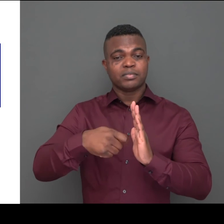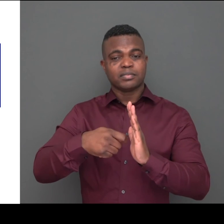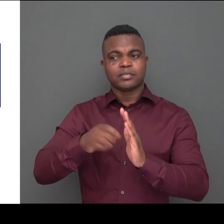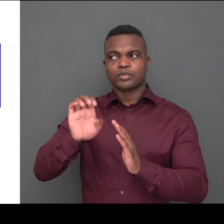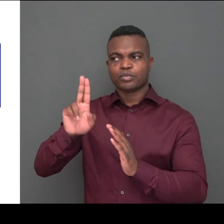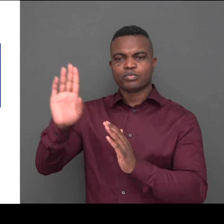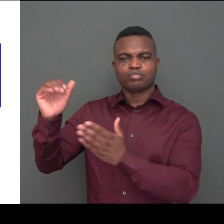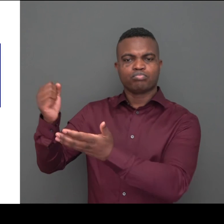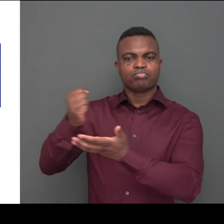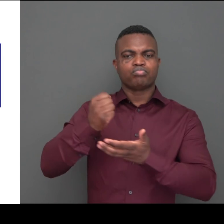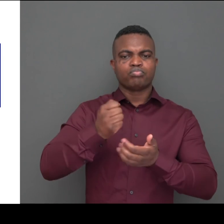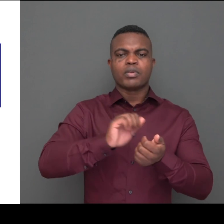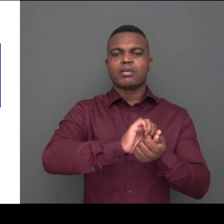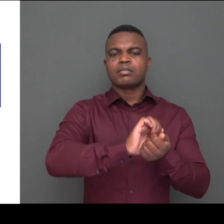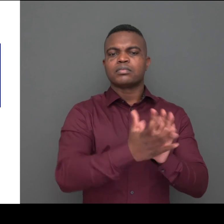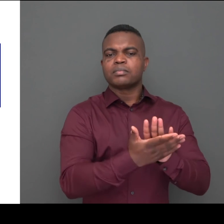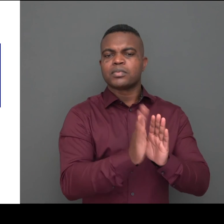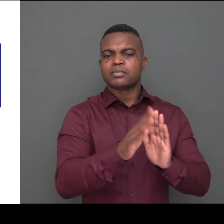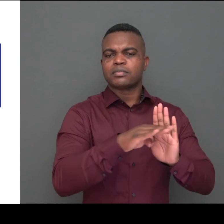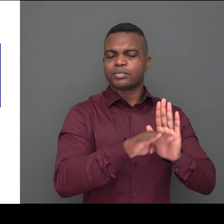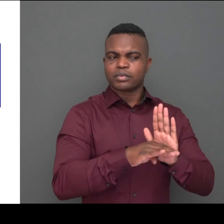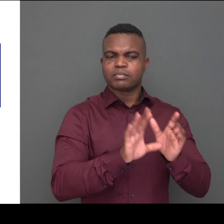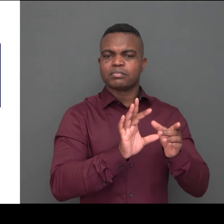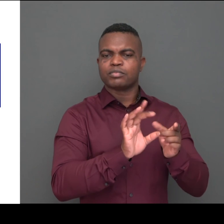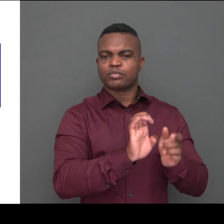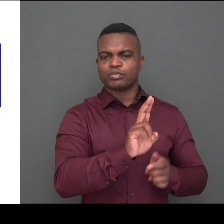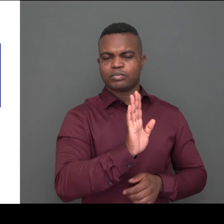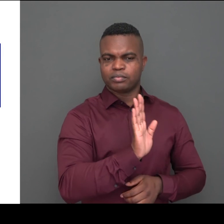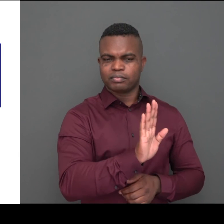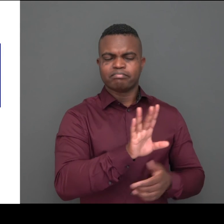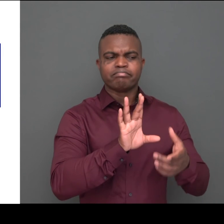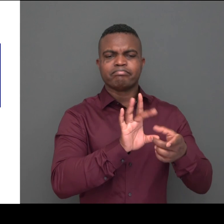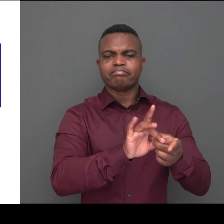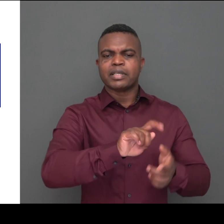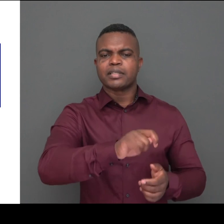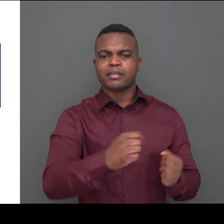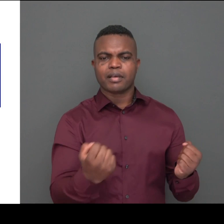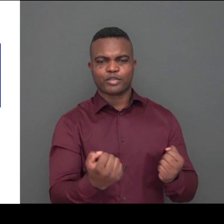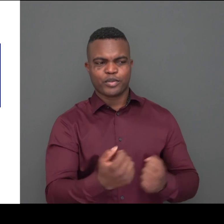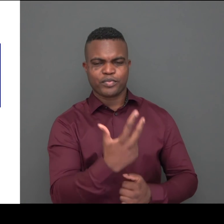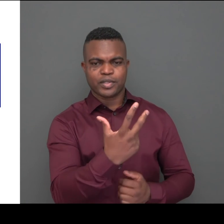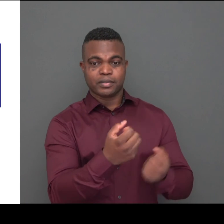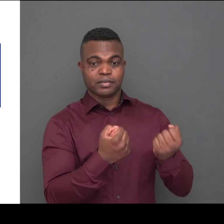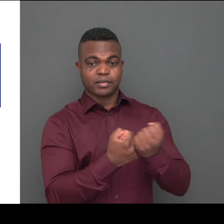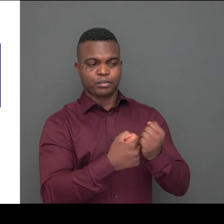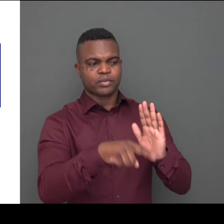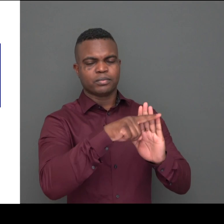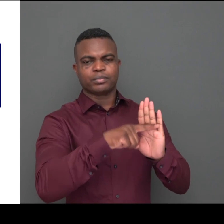is co-funded by the Erasmus+ Programme of the European Union. Key Action 3 Support for policy reform